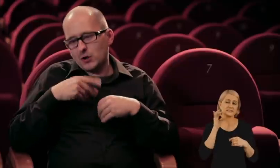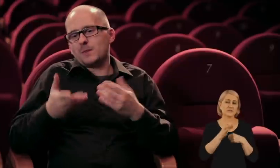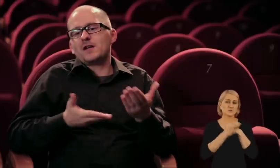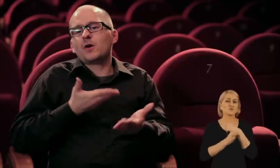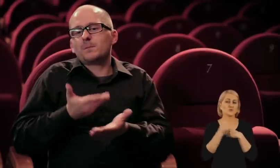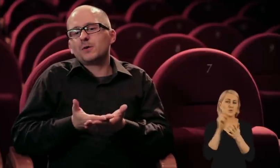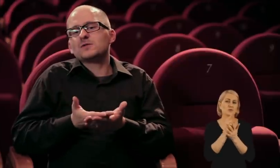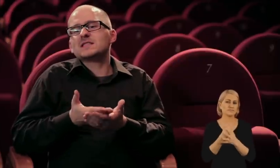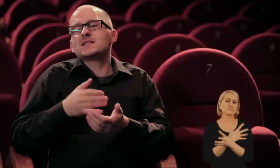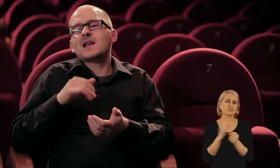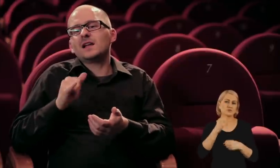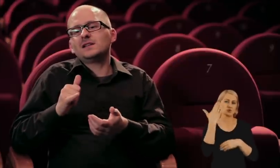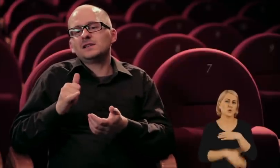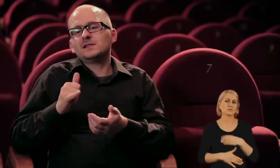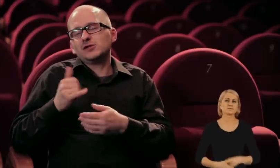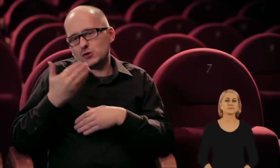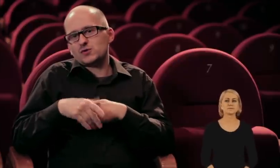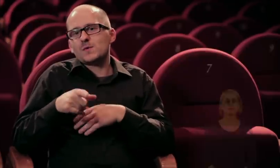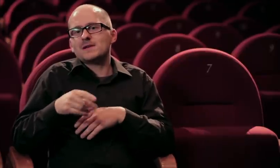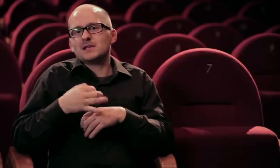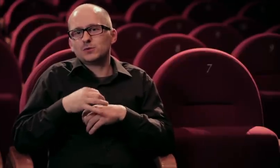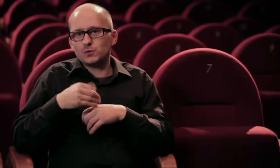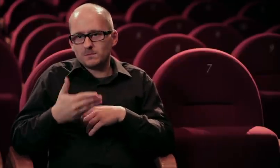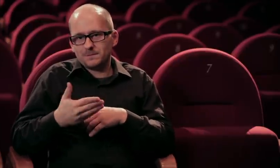I accepted the offer and graduated it.